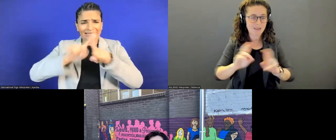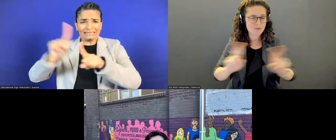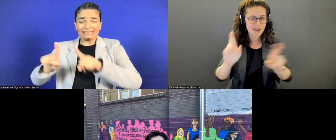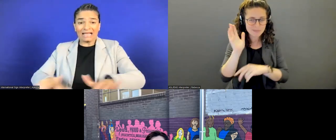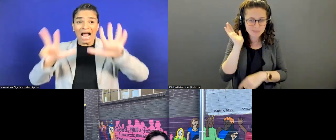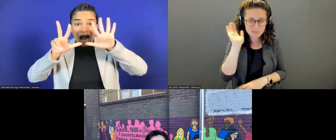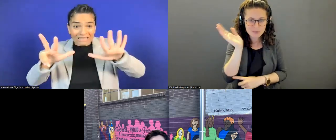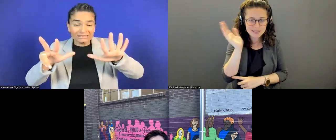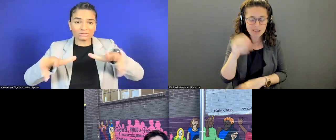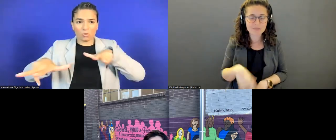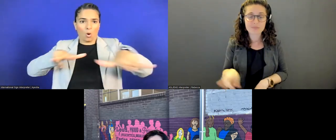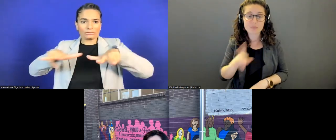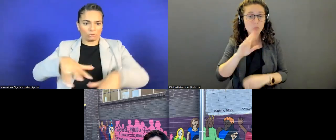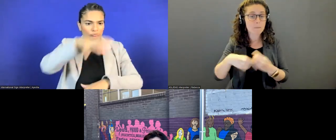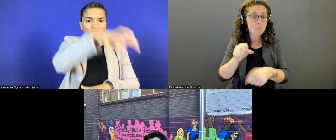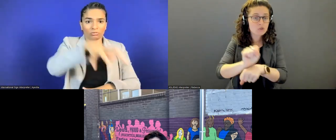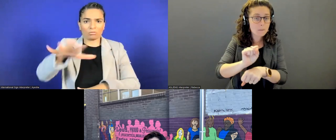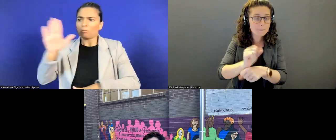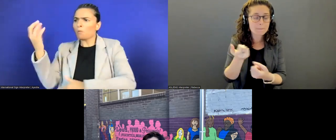about jobs and internships.